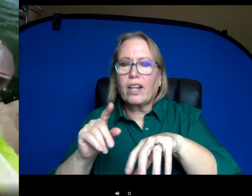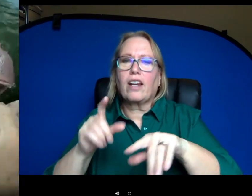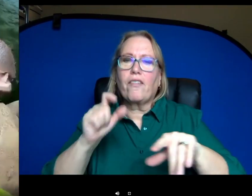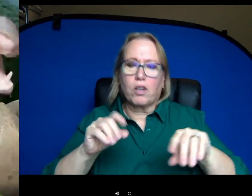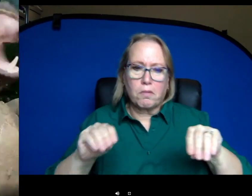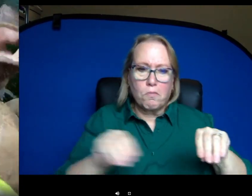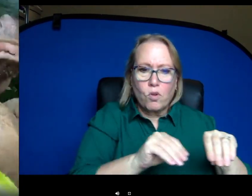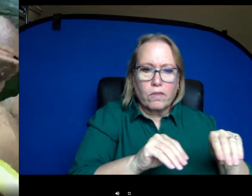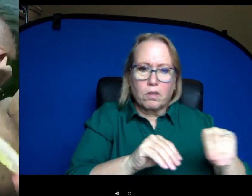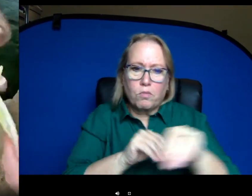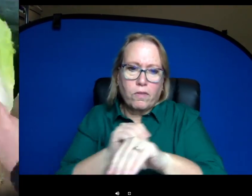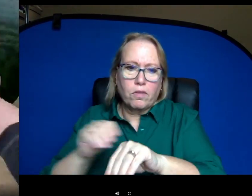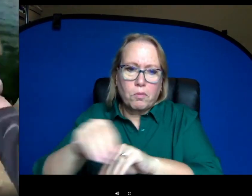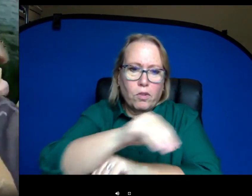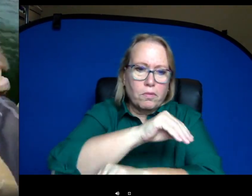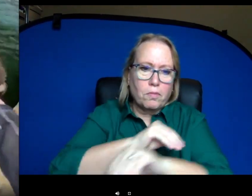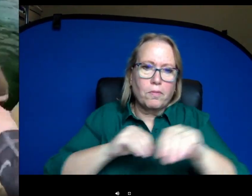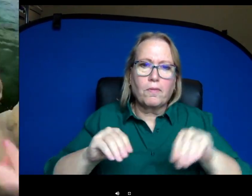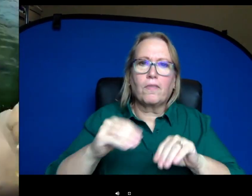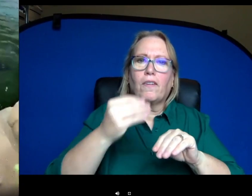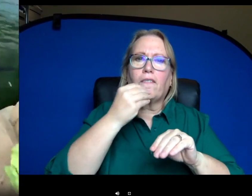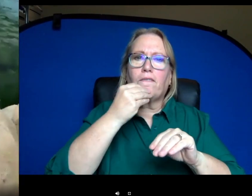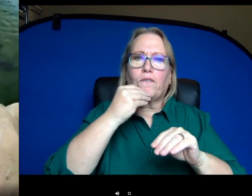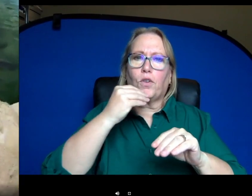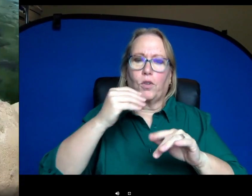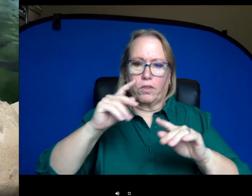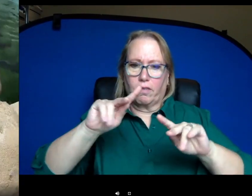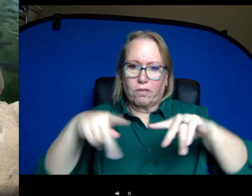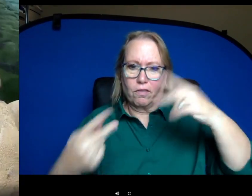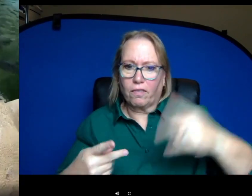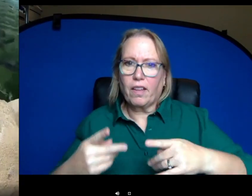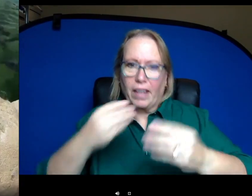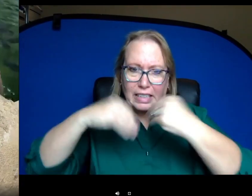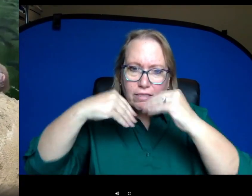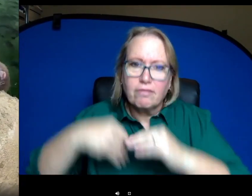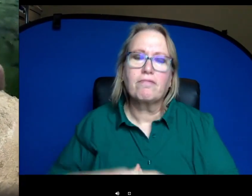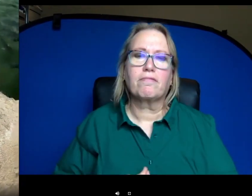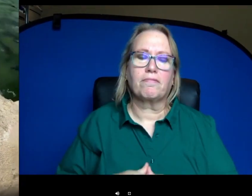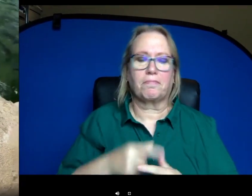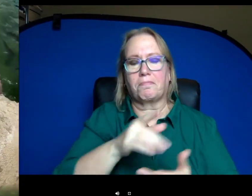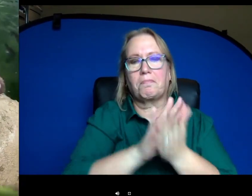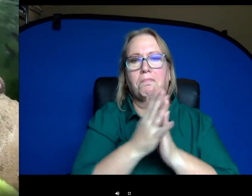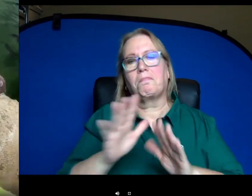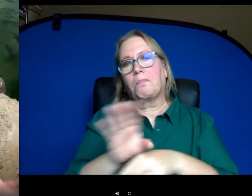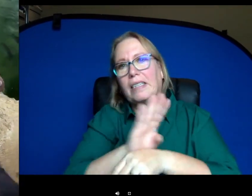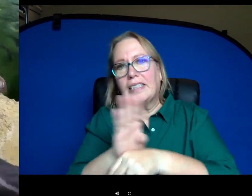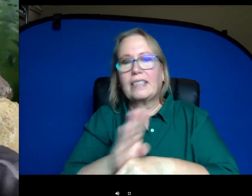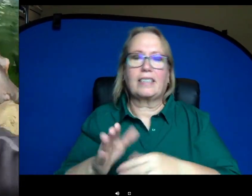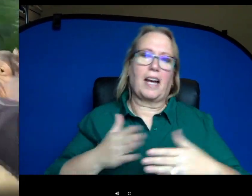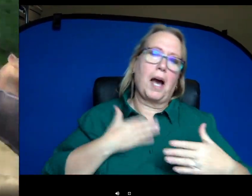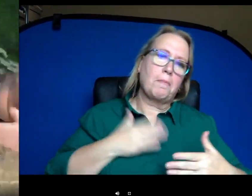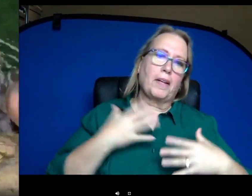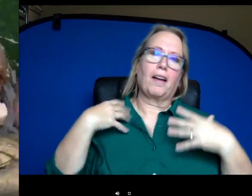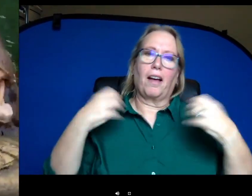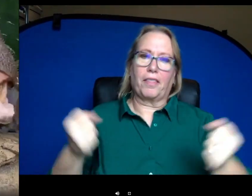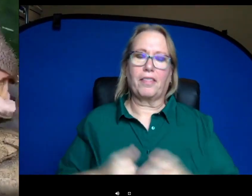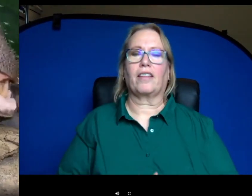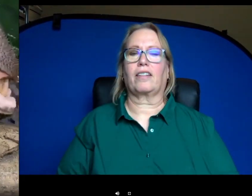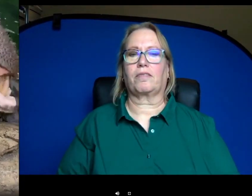knock around to the food to fall out. So, they have to exercise a little bit to get it and it keeps them busy and happy and healthy. Can you answer the question